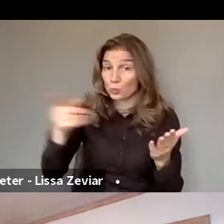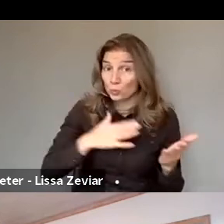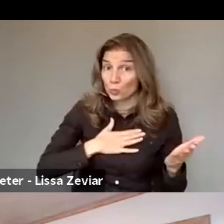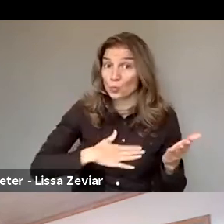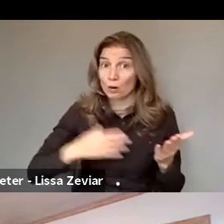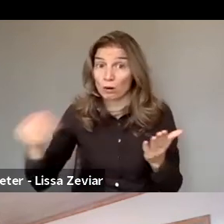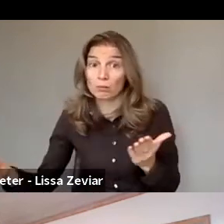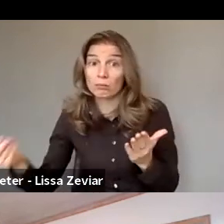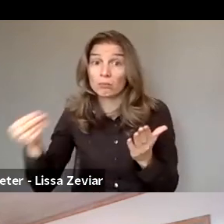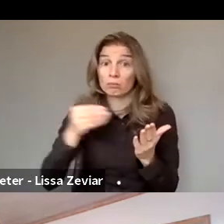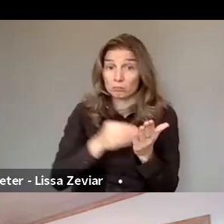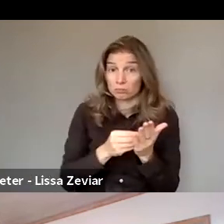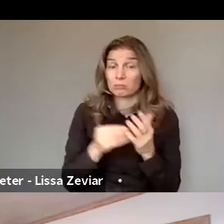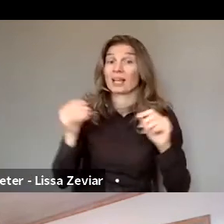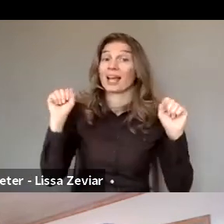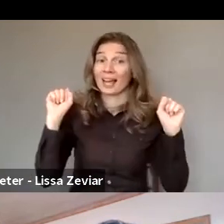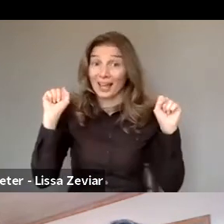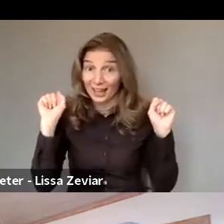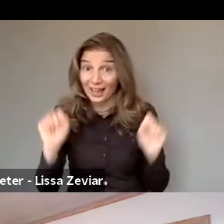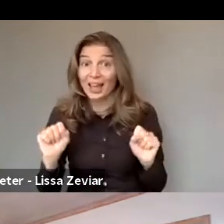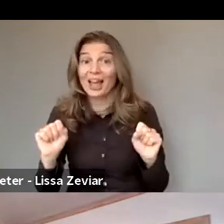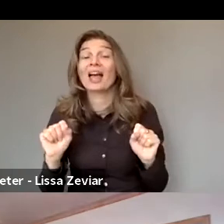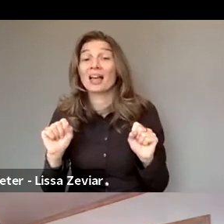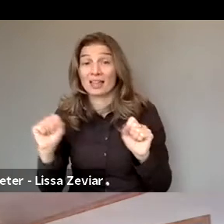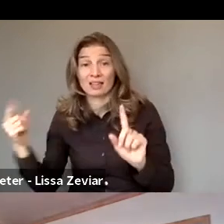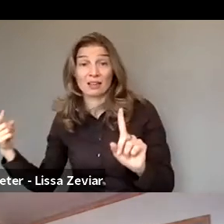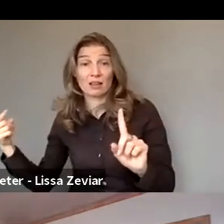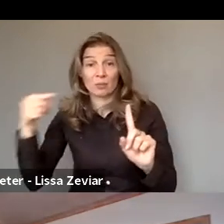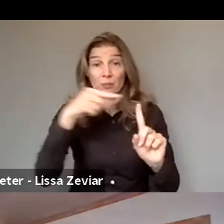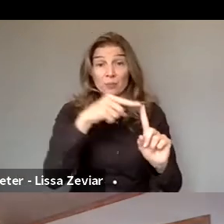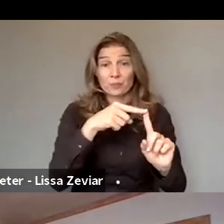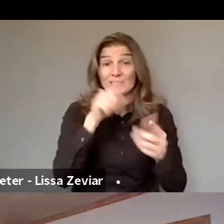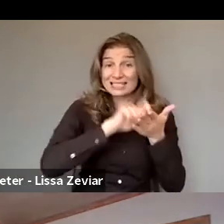please feel free to forward them to the Secretariats of the EDF